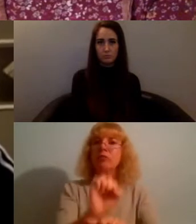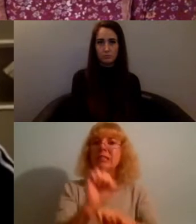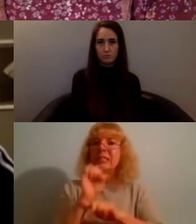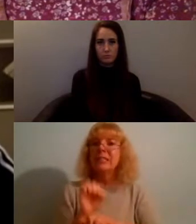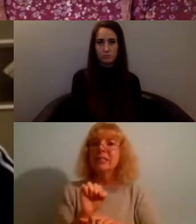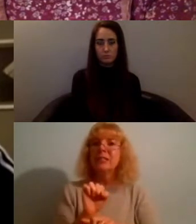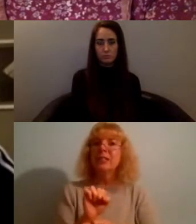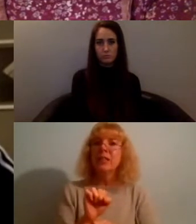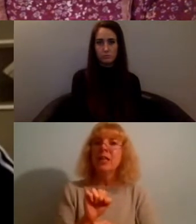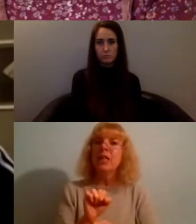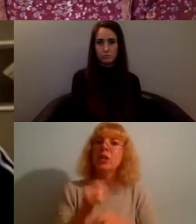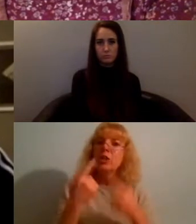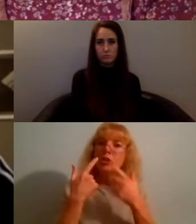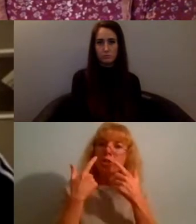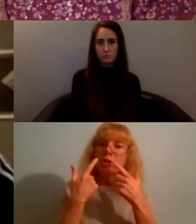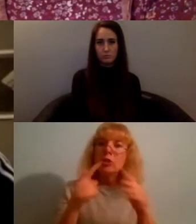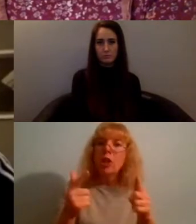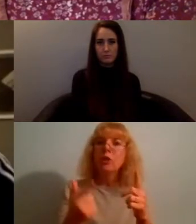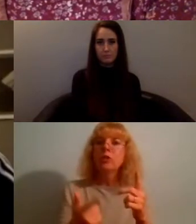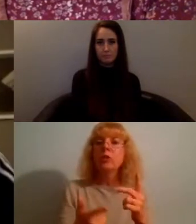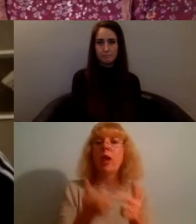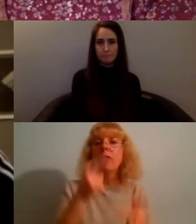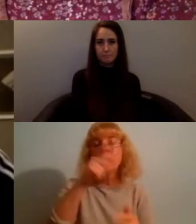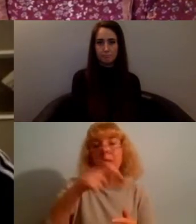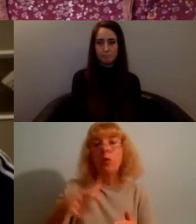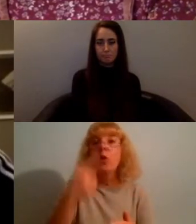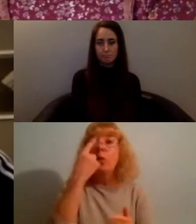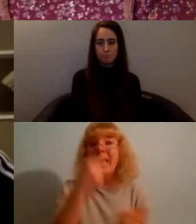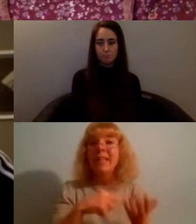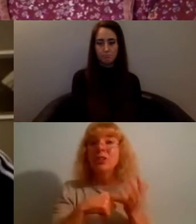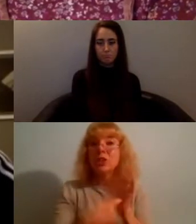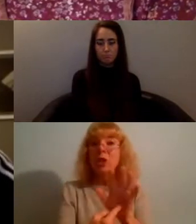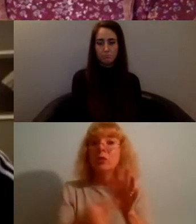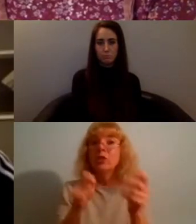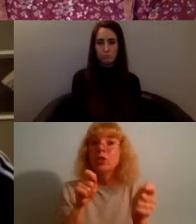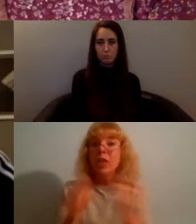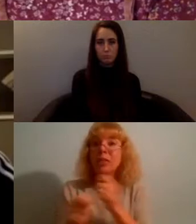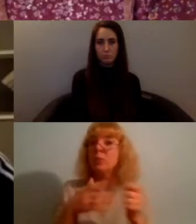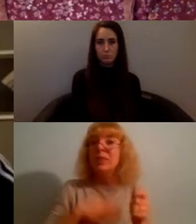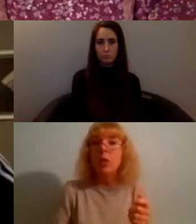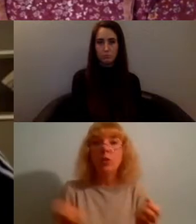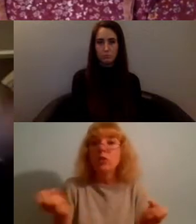can still create change by showing that we don't want to contribute to the societies that don't